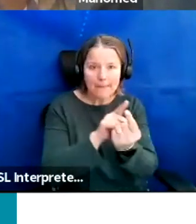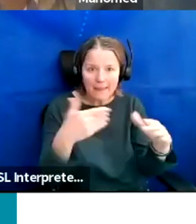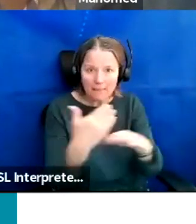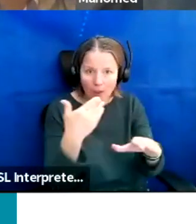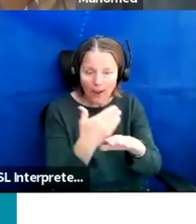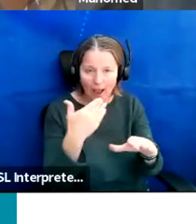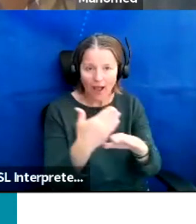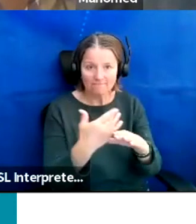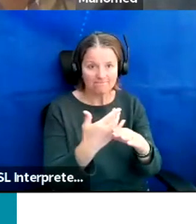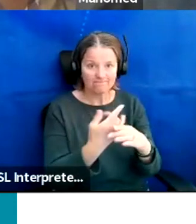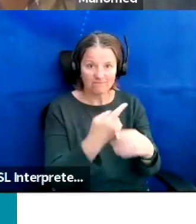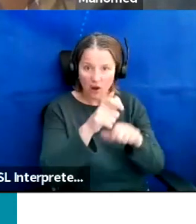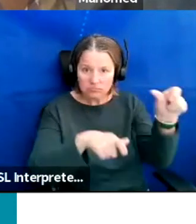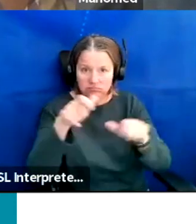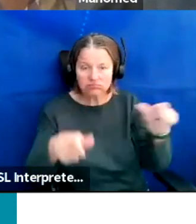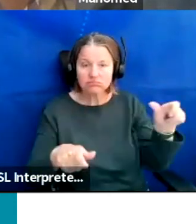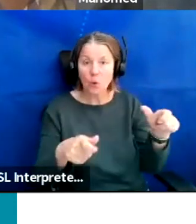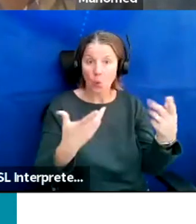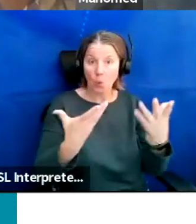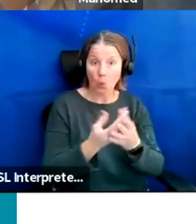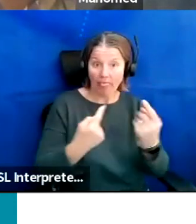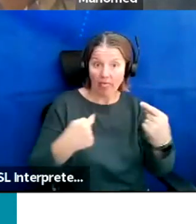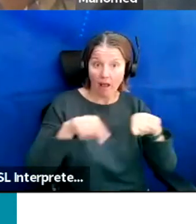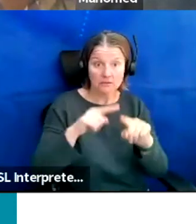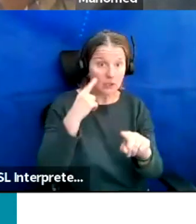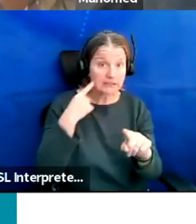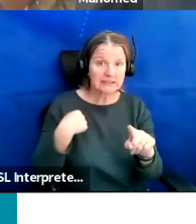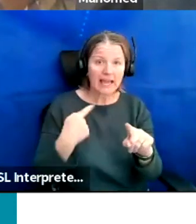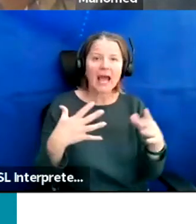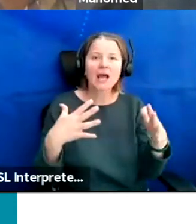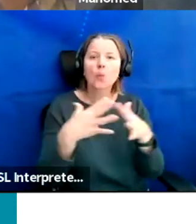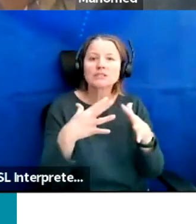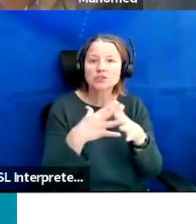For those of you who were with us yesterday, we had Worcestershire NHS, all about getting